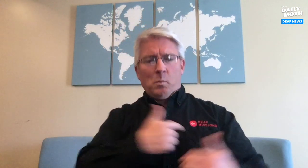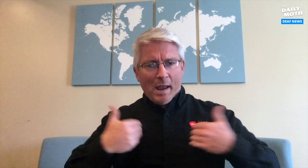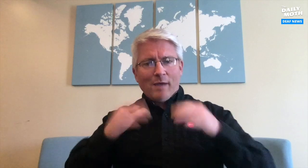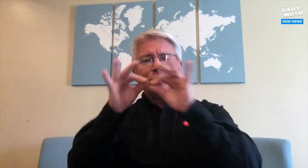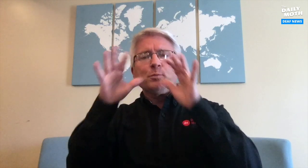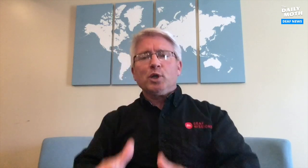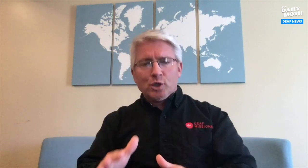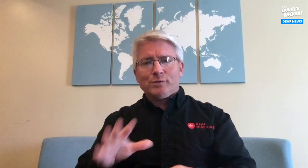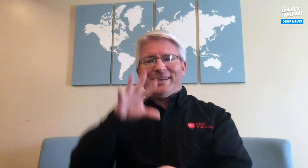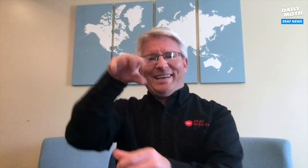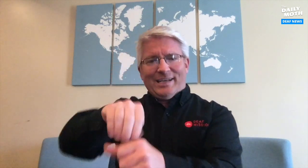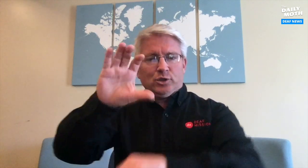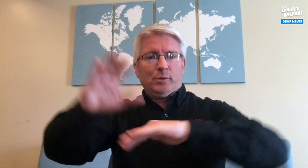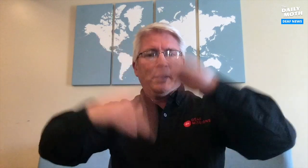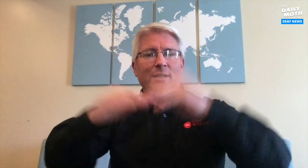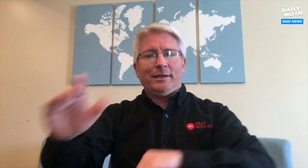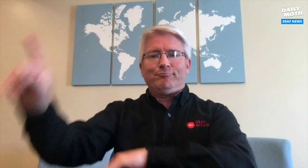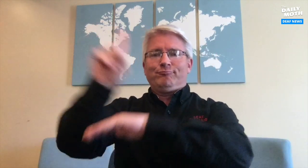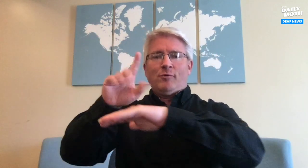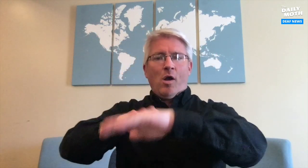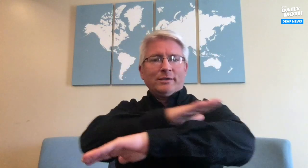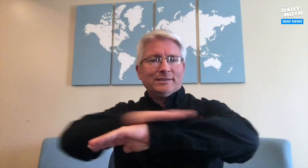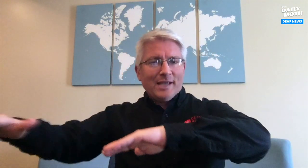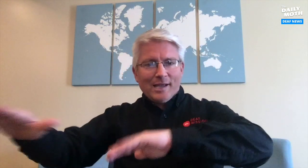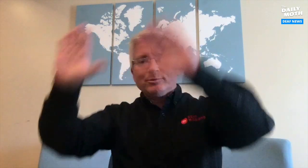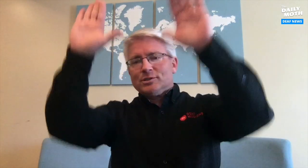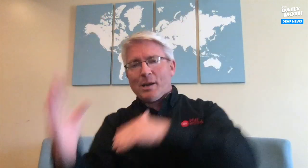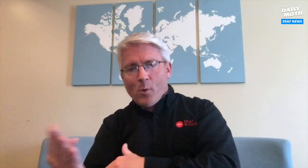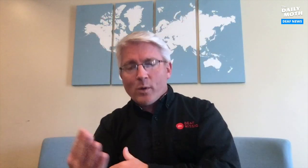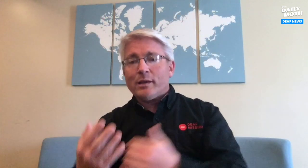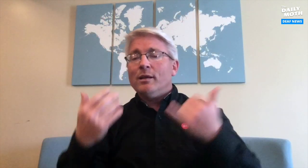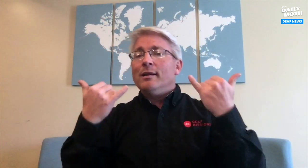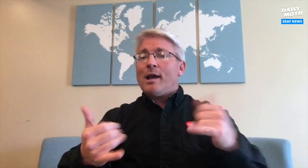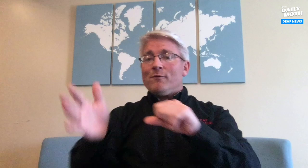We have an interpreter in the church building on the stage on Sunday morning.